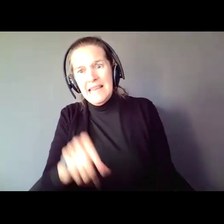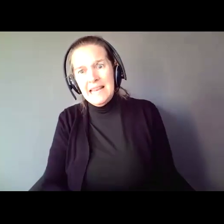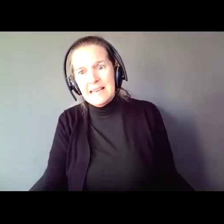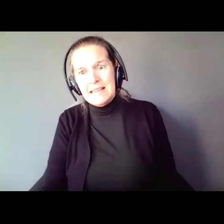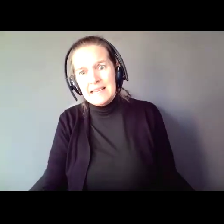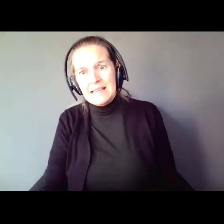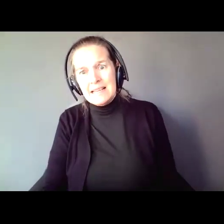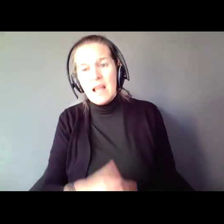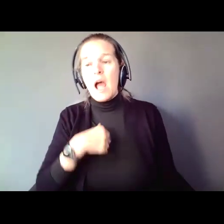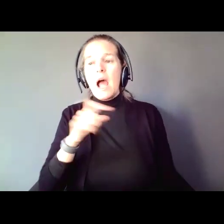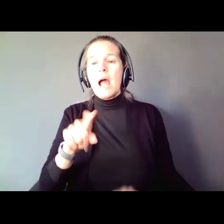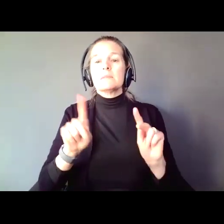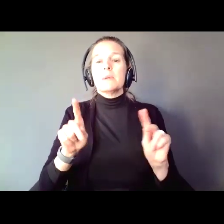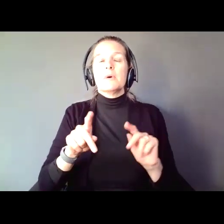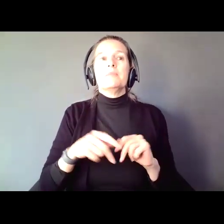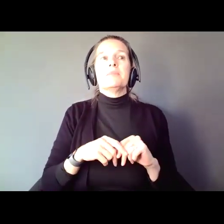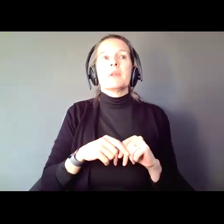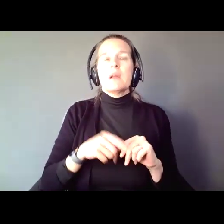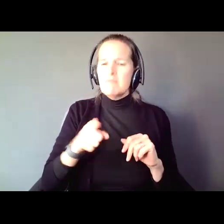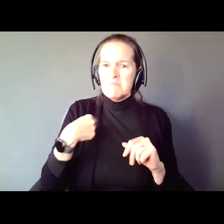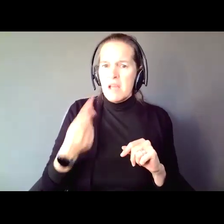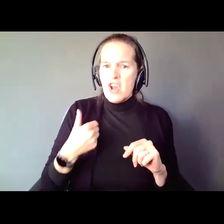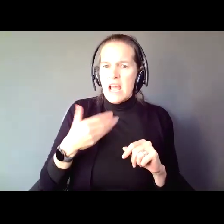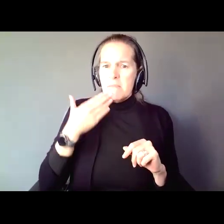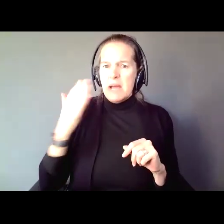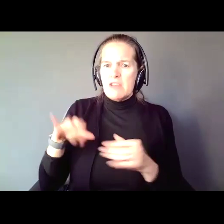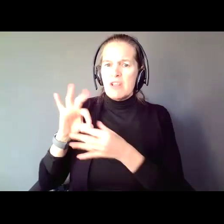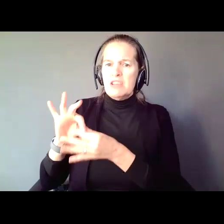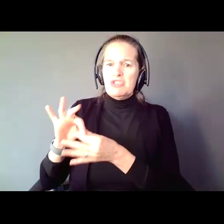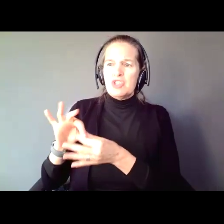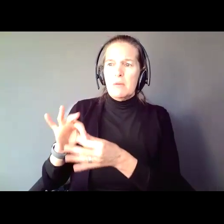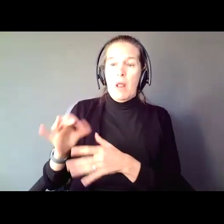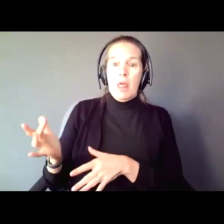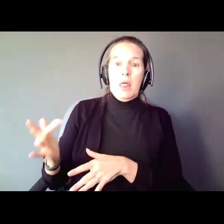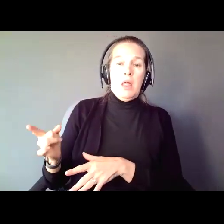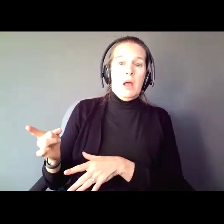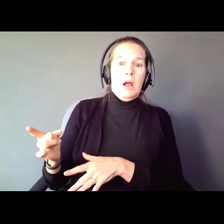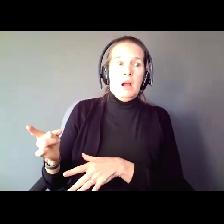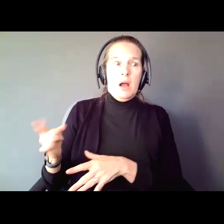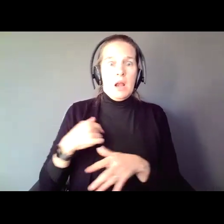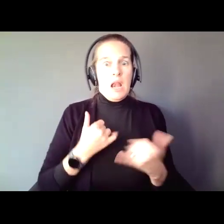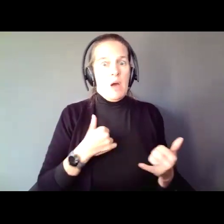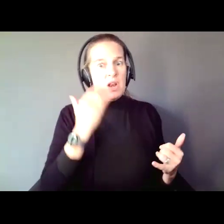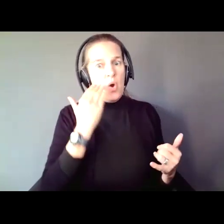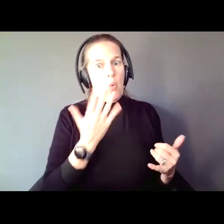Have you ever had a bad relationship that taught you what a good one is? Have you ever been a rescue